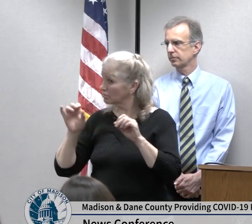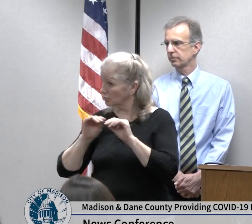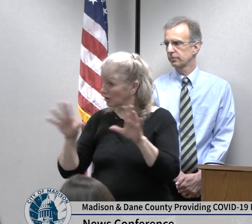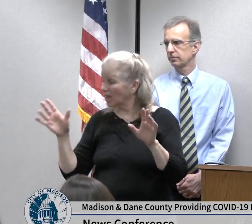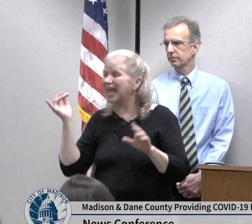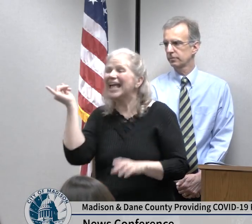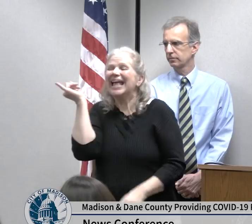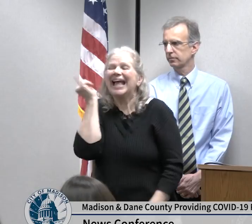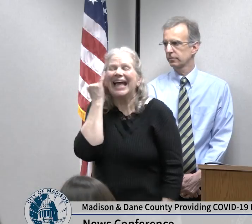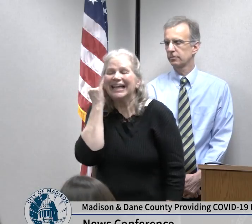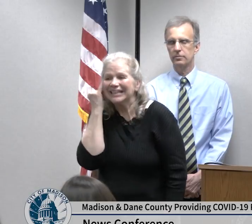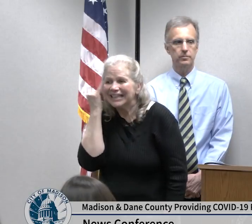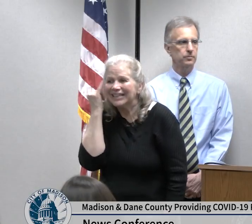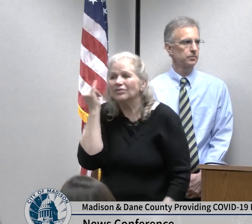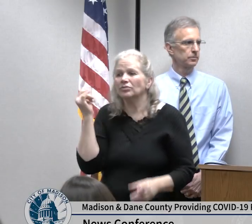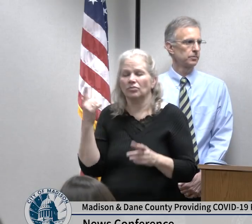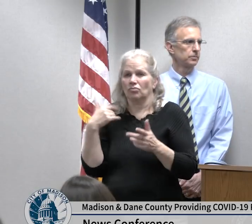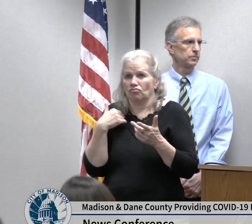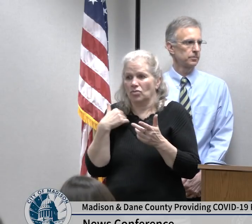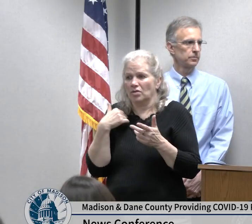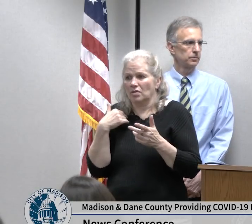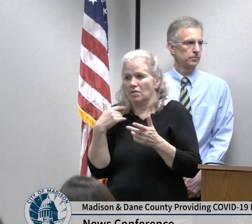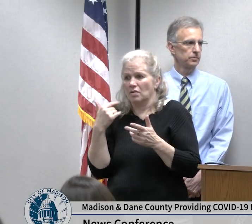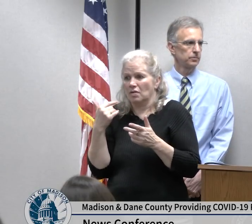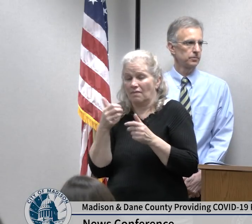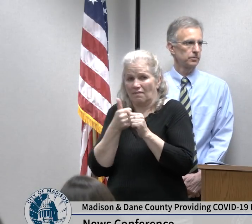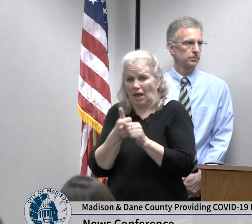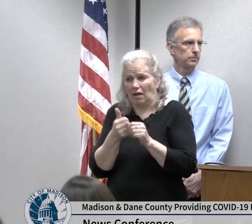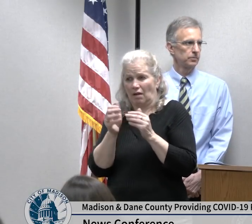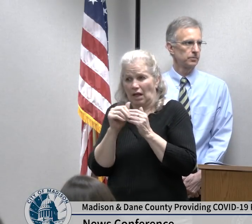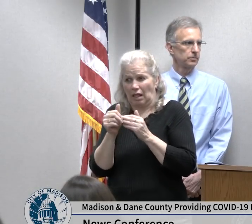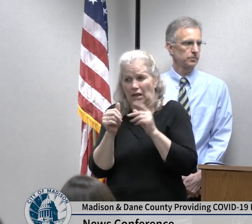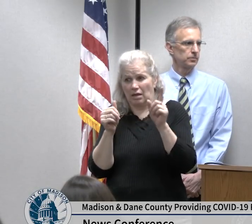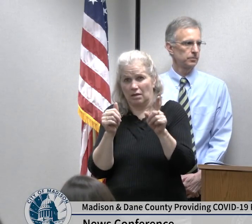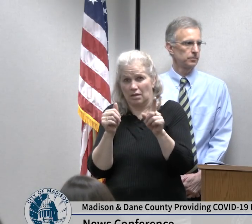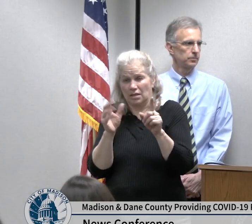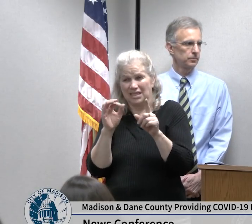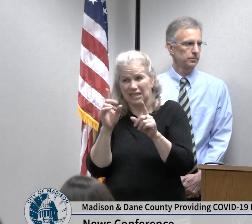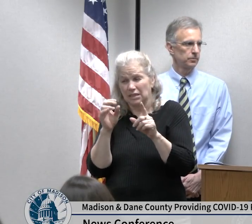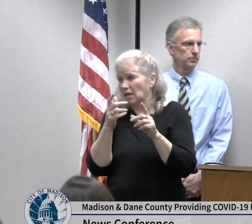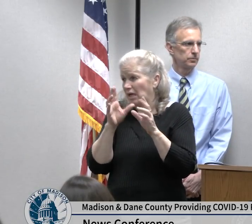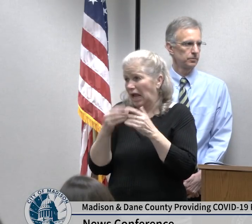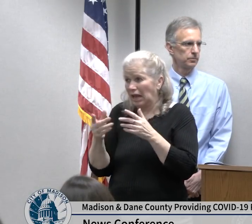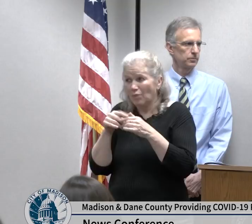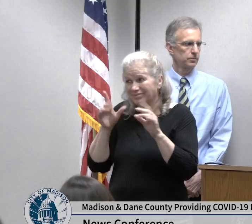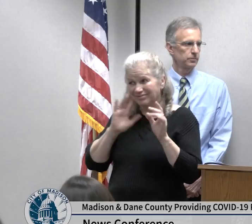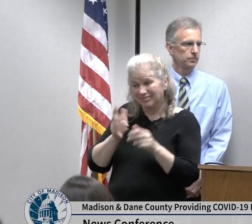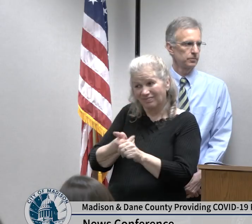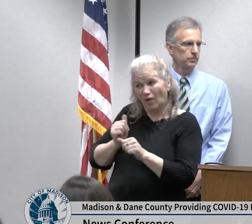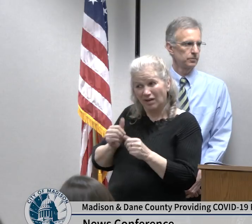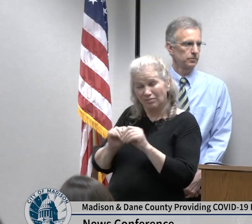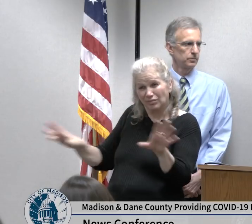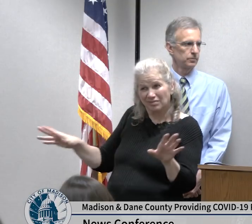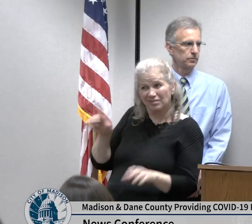I think we'd like to say it's inevitable but I think that it's likely that it